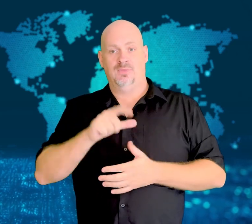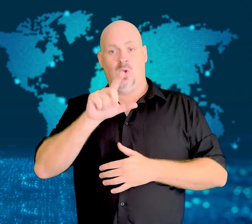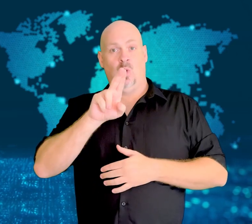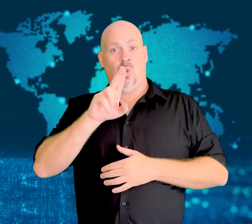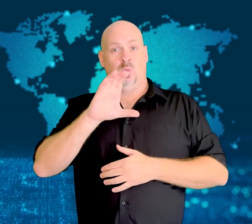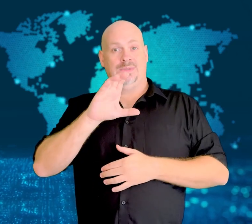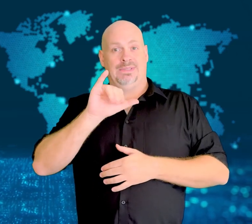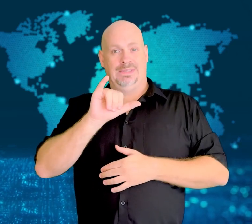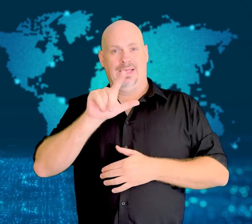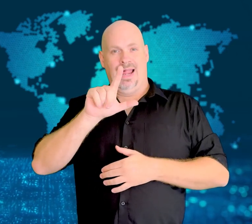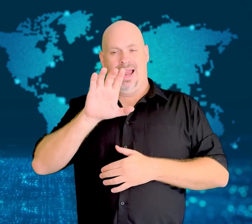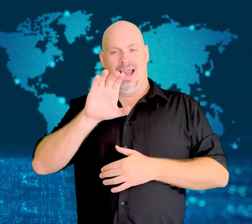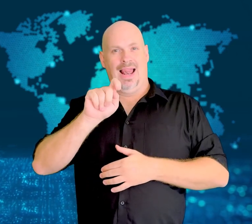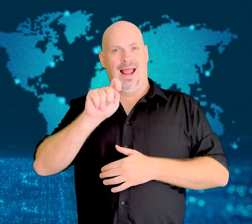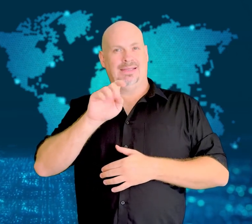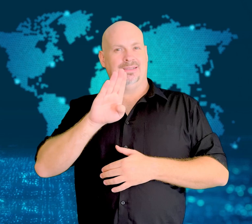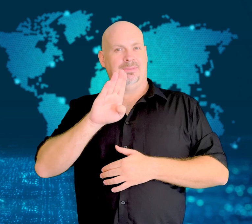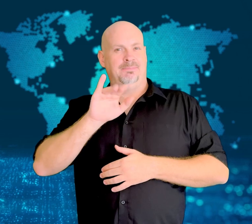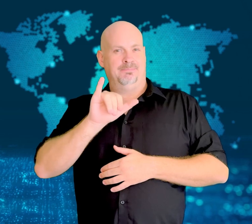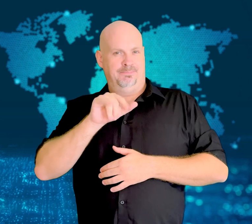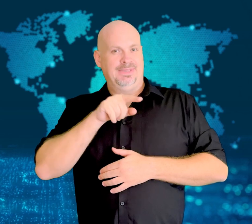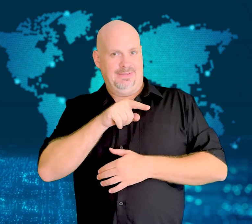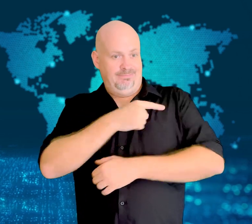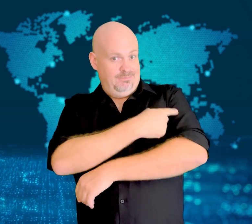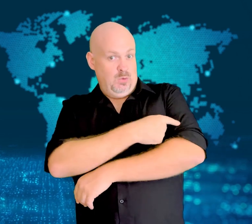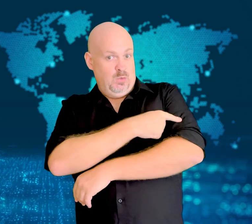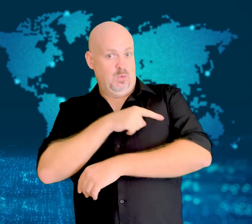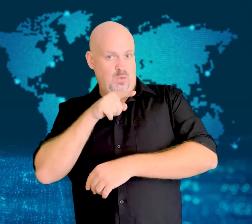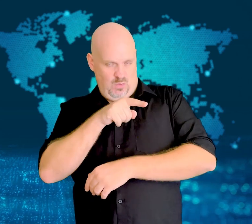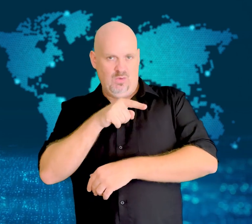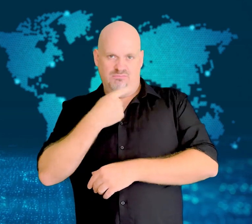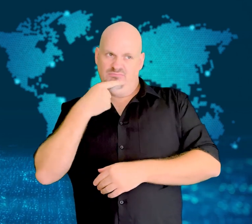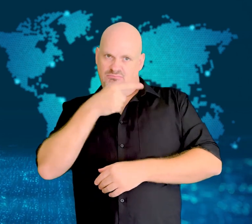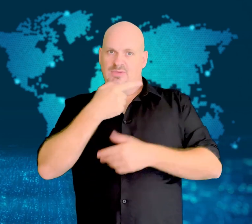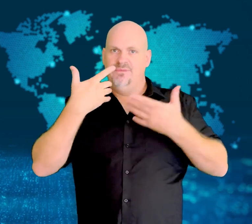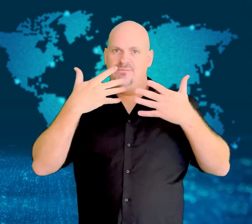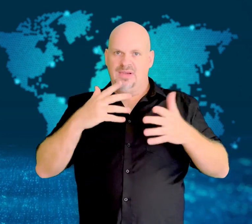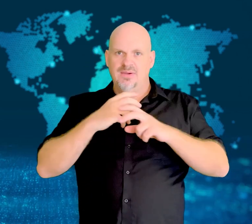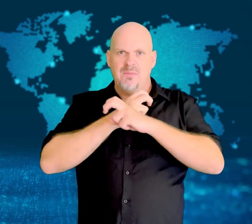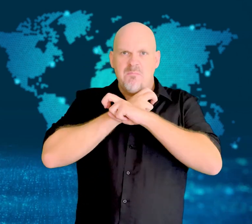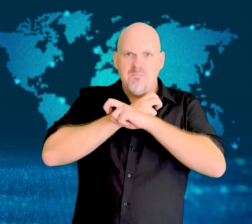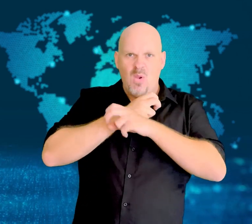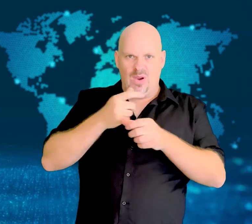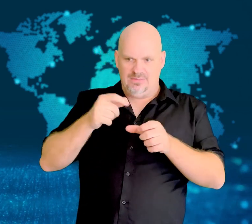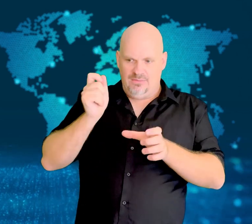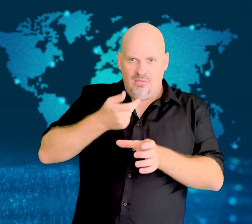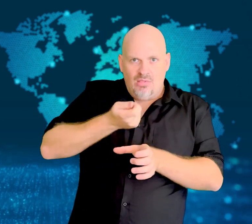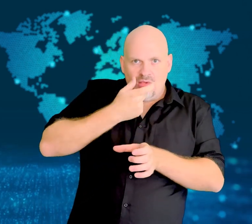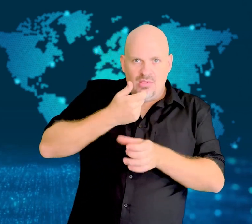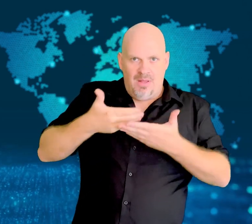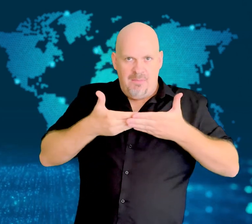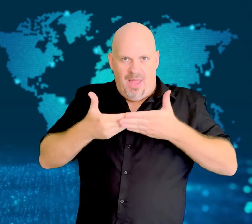insulin or injected them with air and milk.